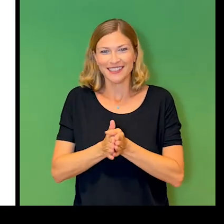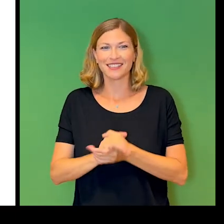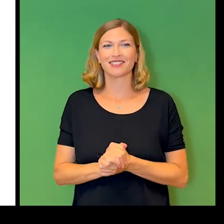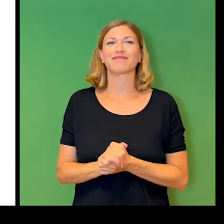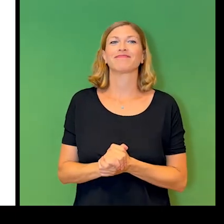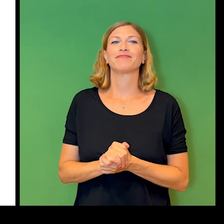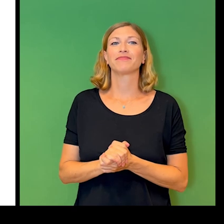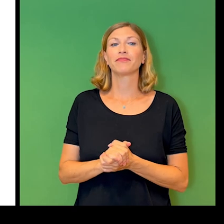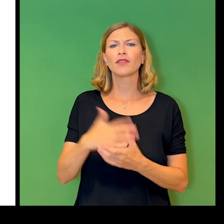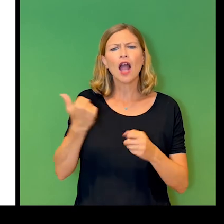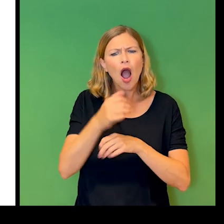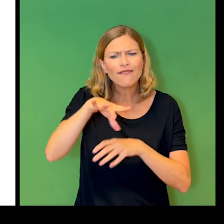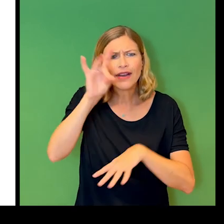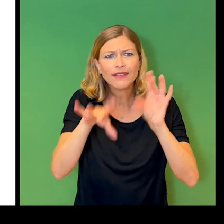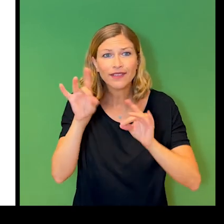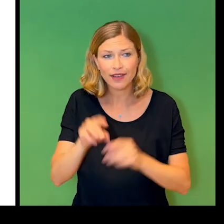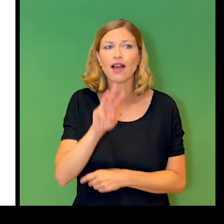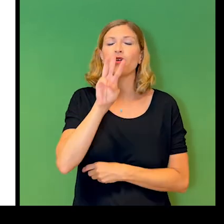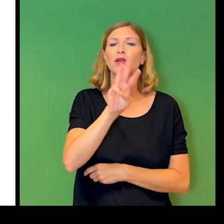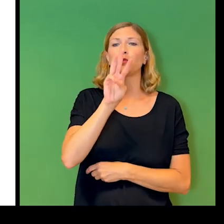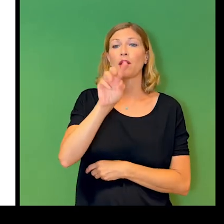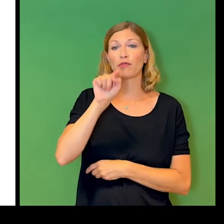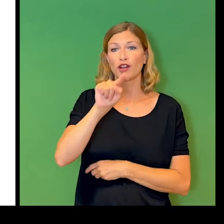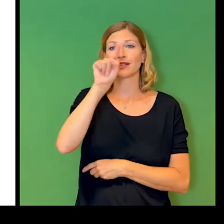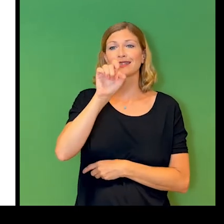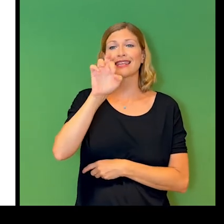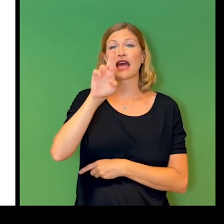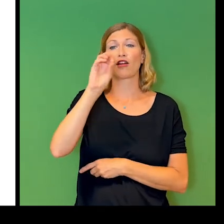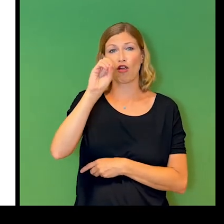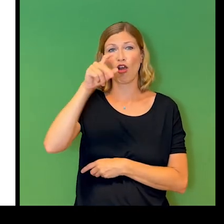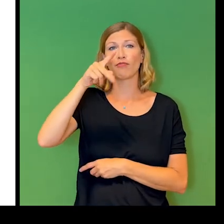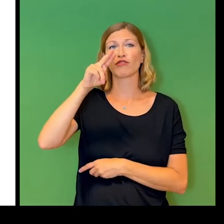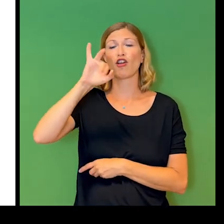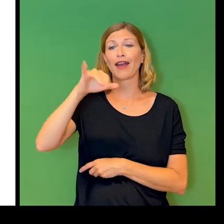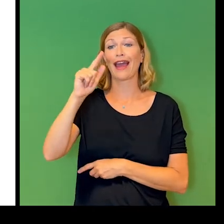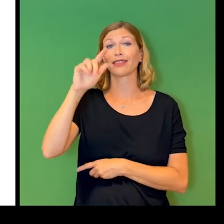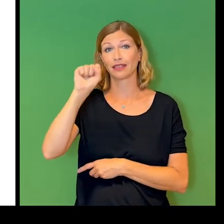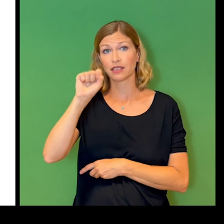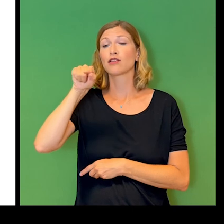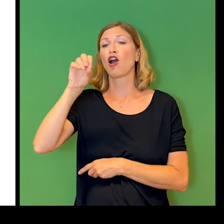Find more on the basics at W WW dot zero project dot org.